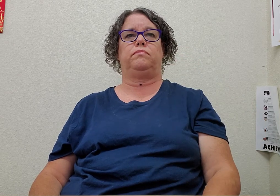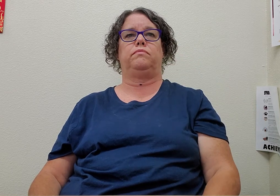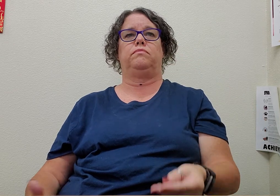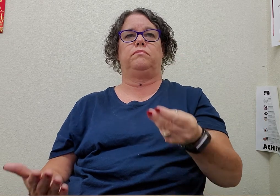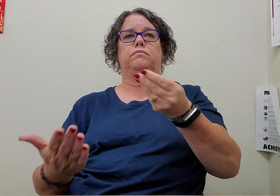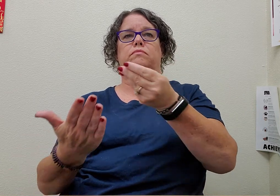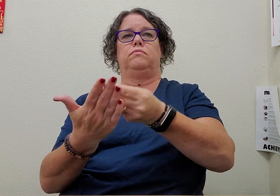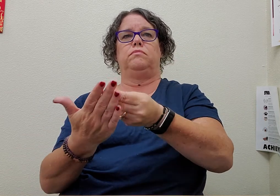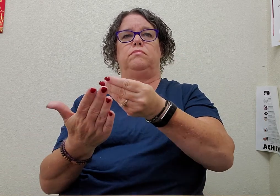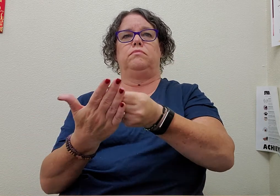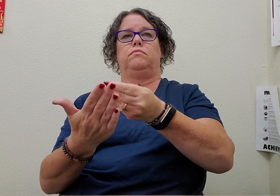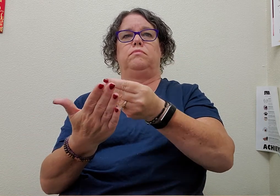money